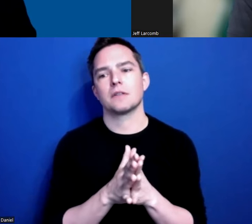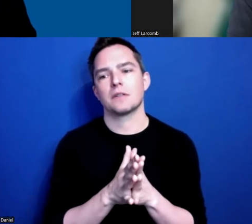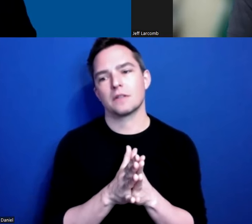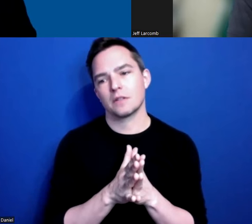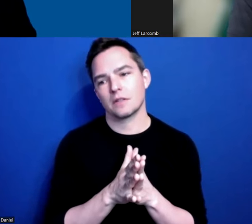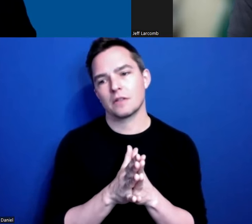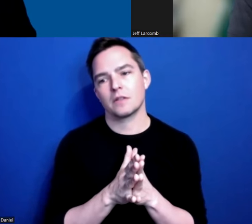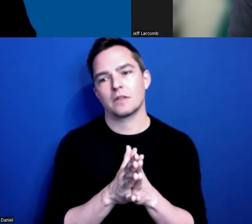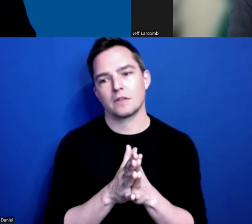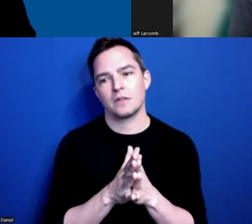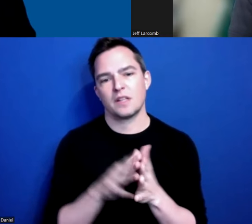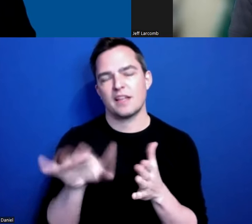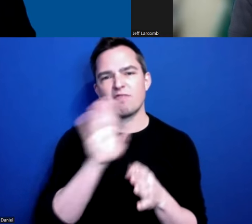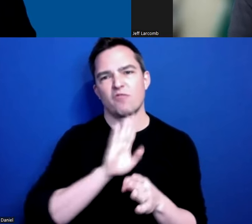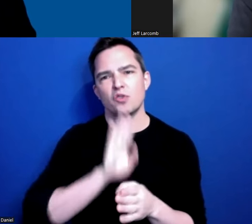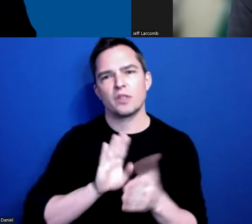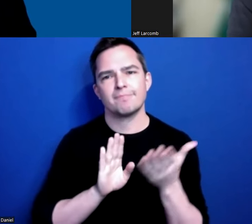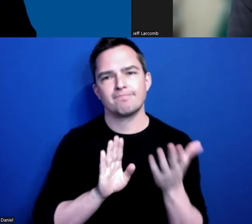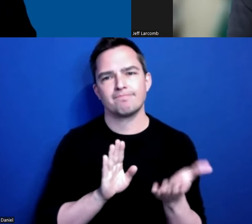that’s the other frustrating thing that we’ll probably get into it eventually.